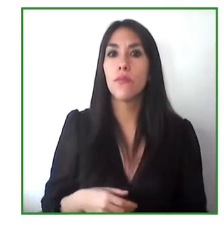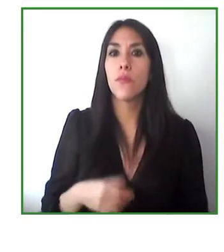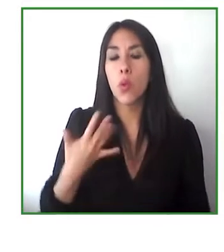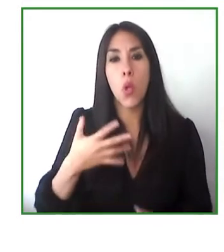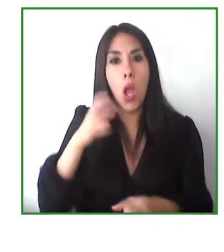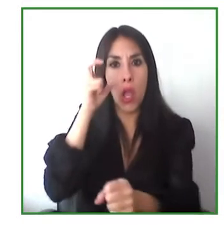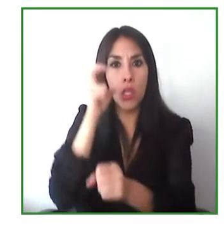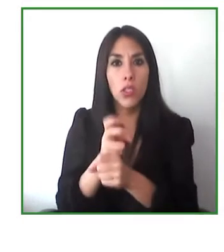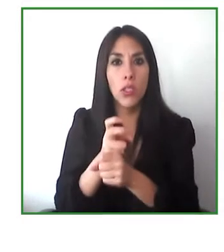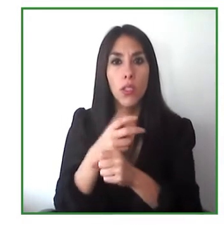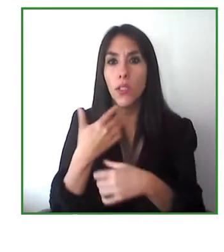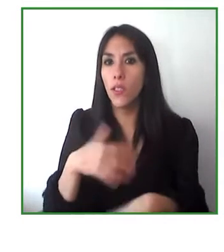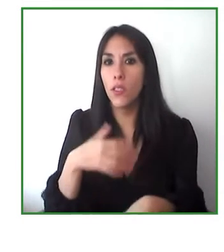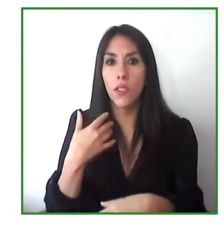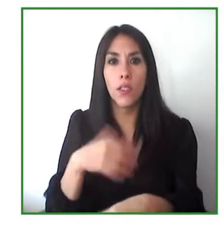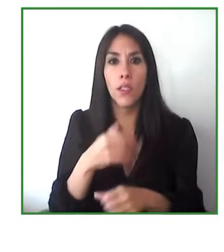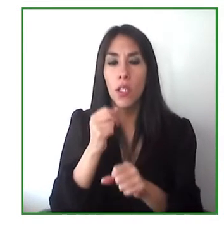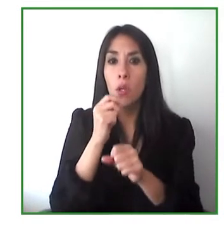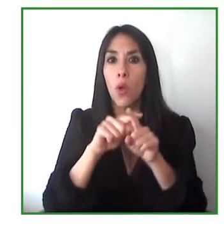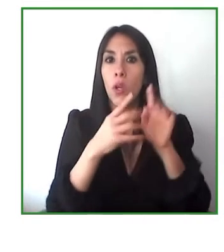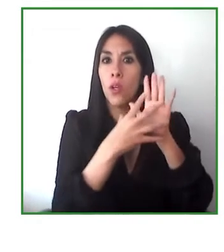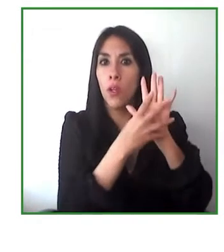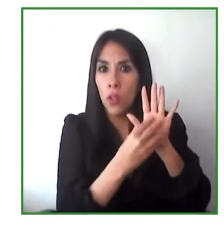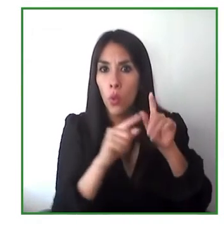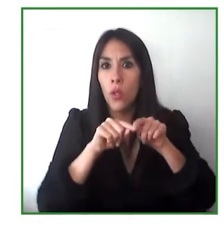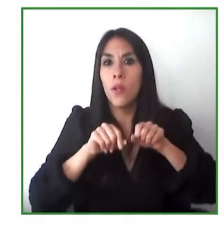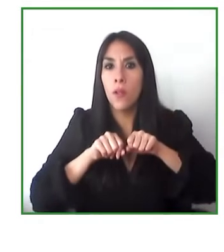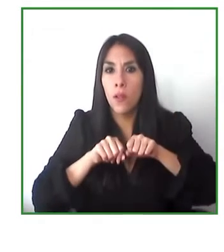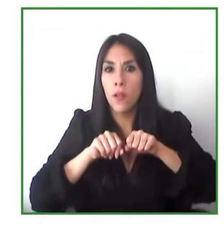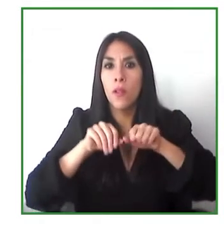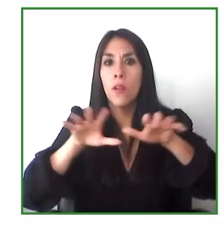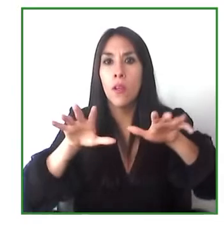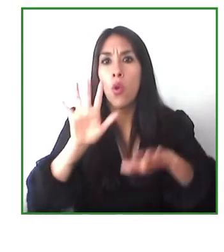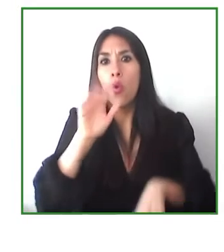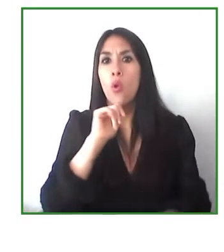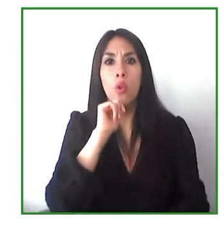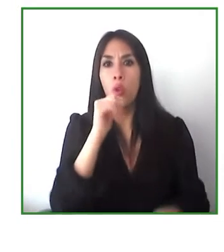and that's what makes it more difficult when you replicate the model not the model itself